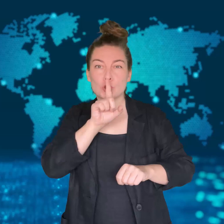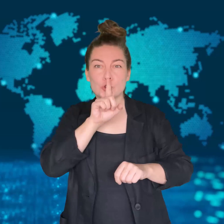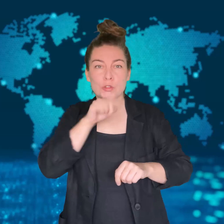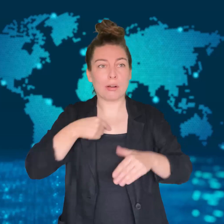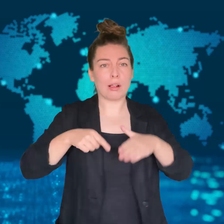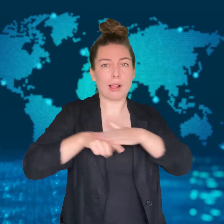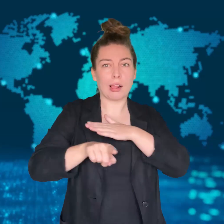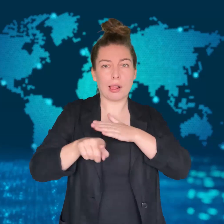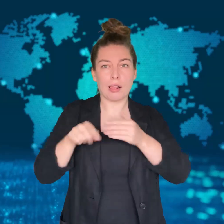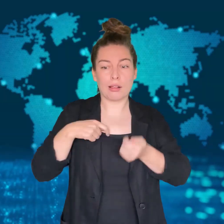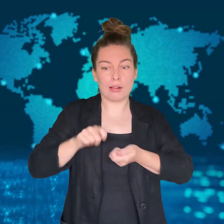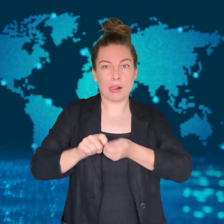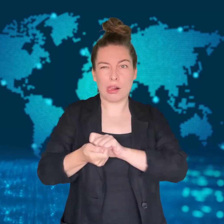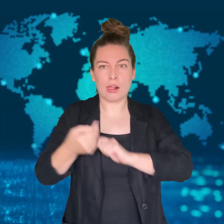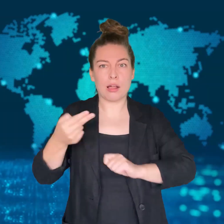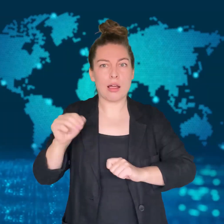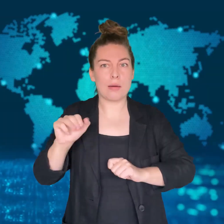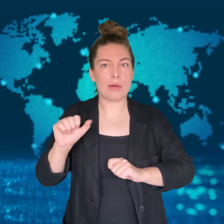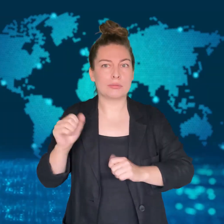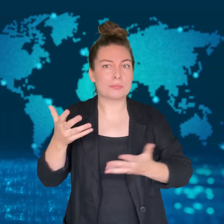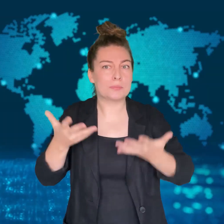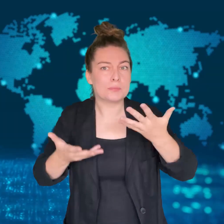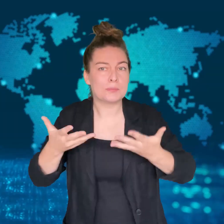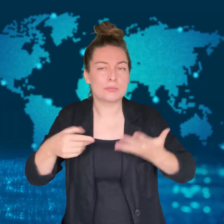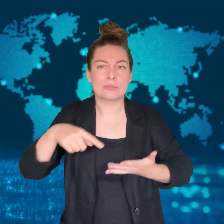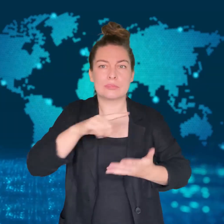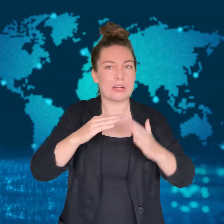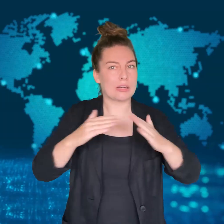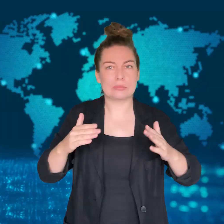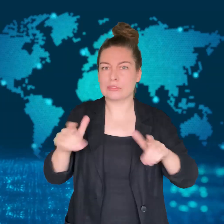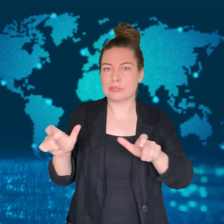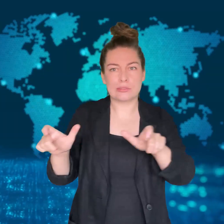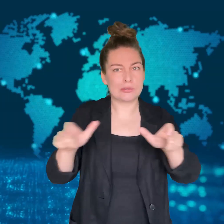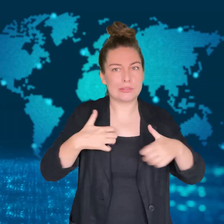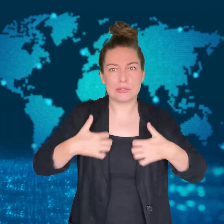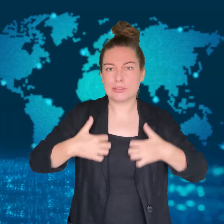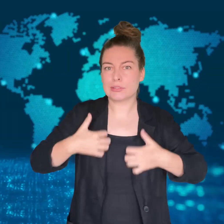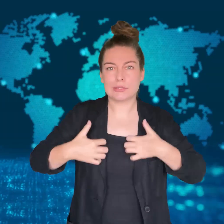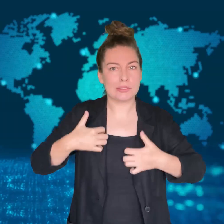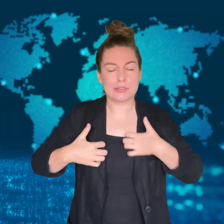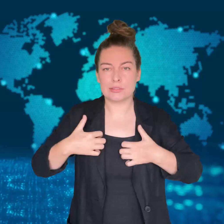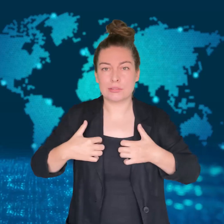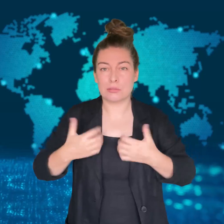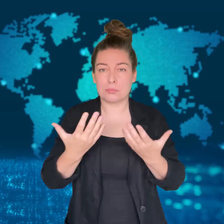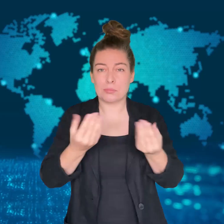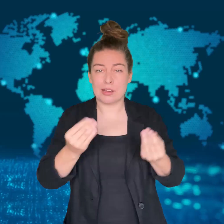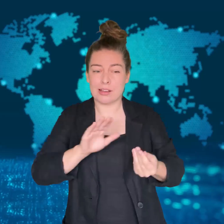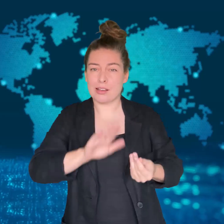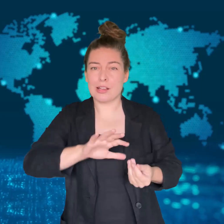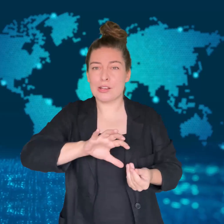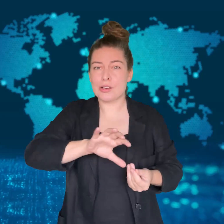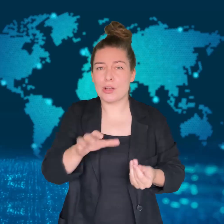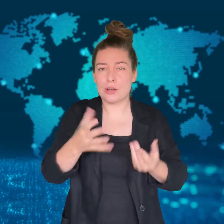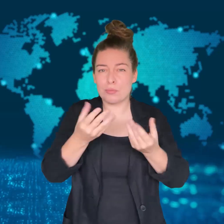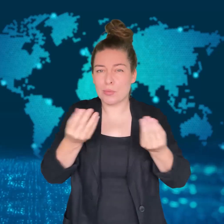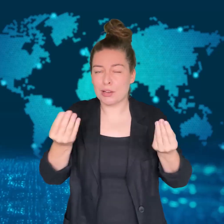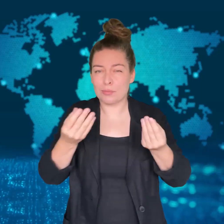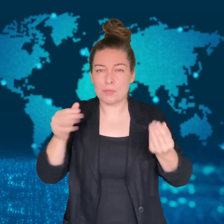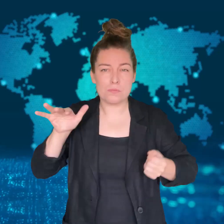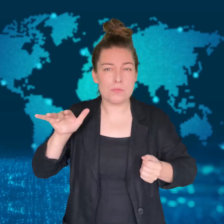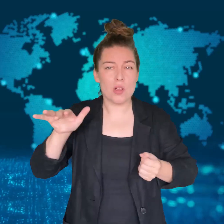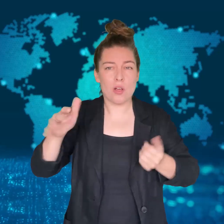and possibly disguised Hamas - crossing into its territory.